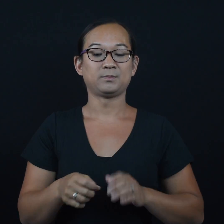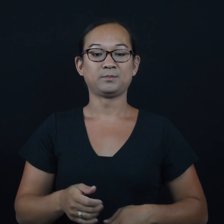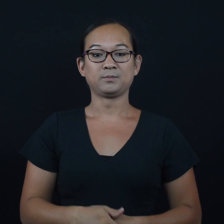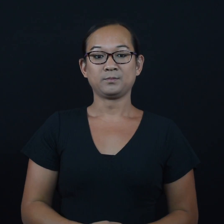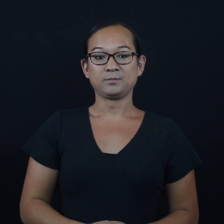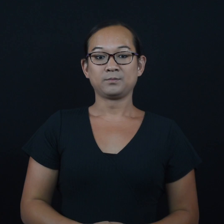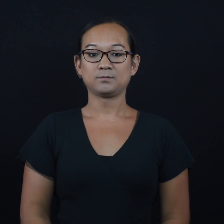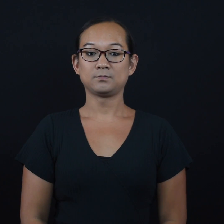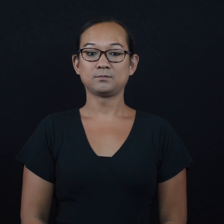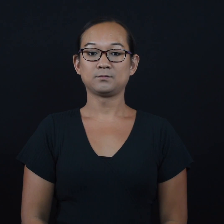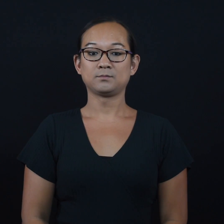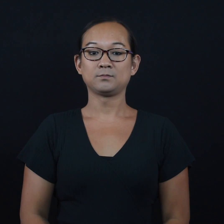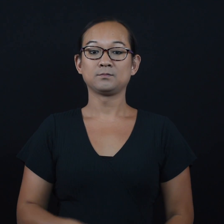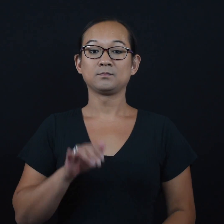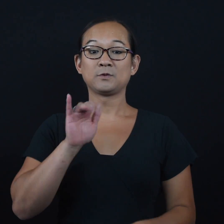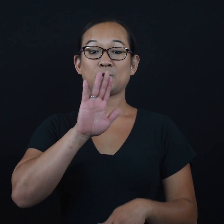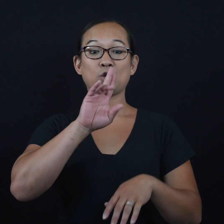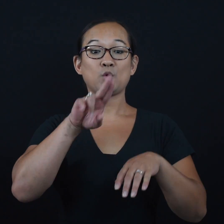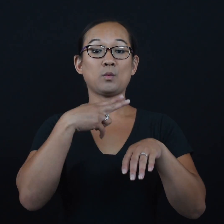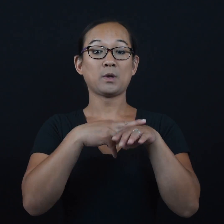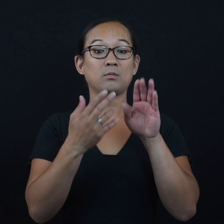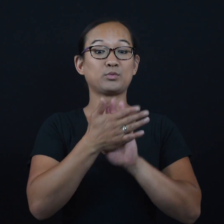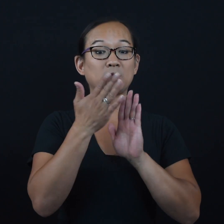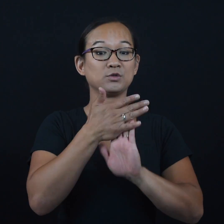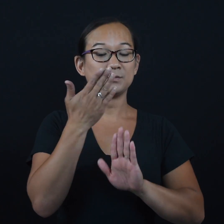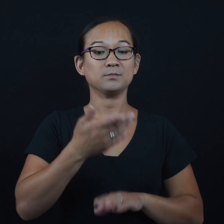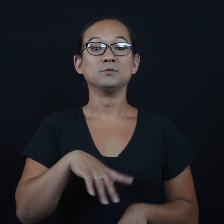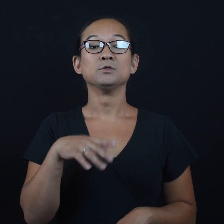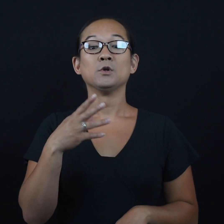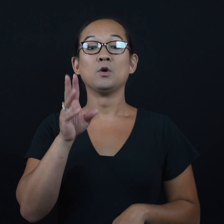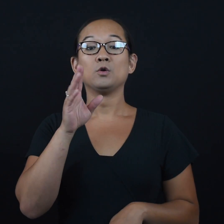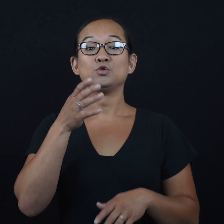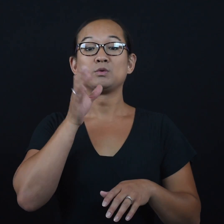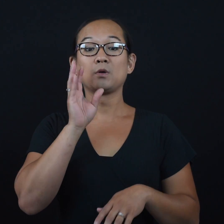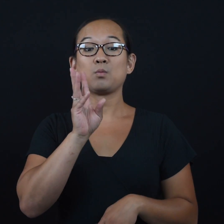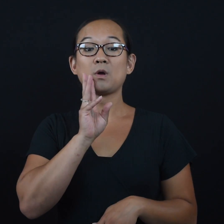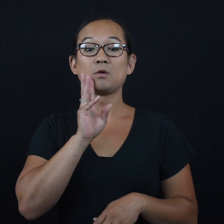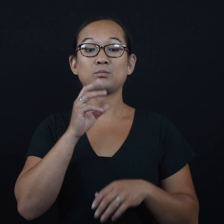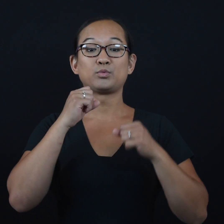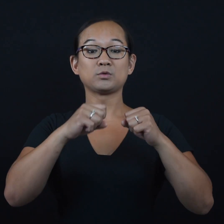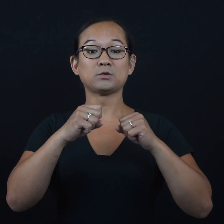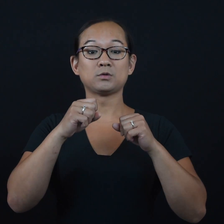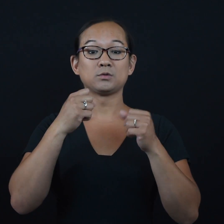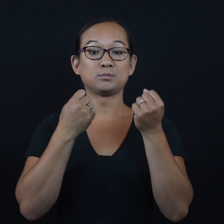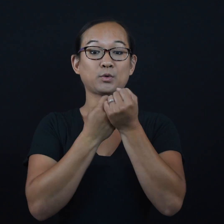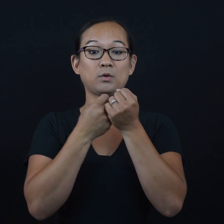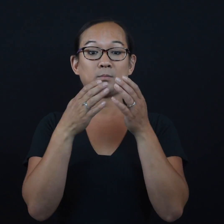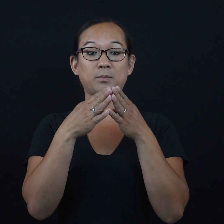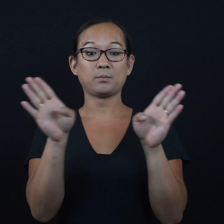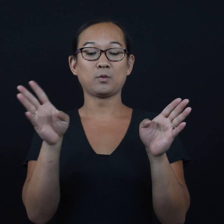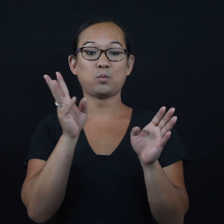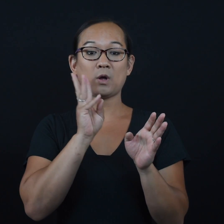the state,” said Sandeep Burman, manager of MDH’s section of Drinking Water Protection. In addition to its normal operations, Drinking Water Protection supported